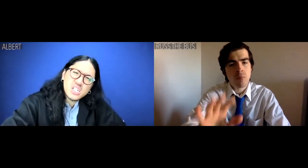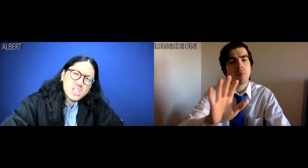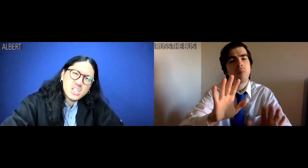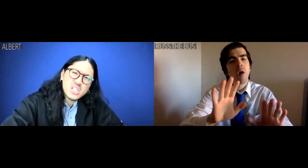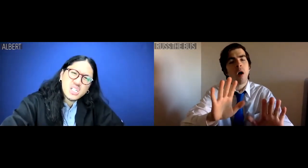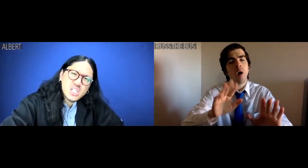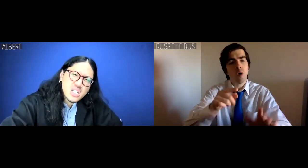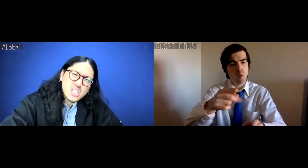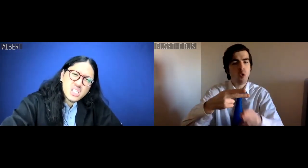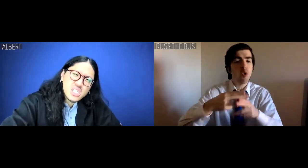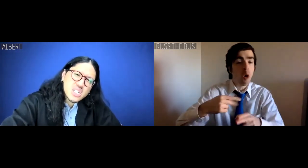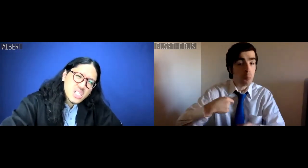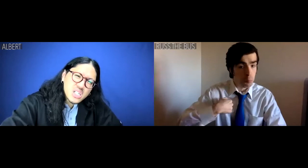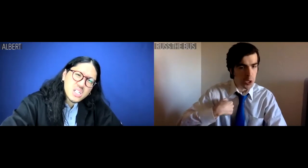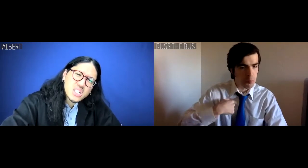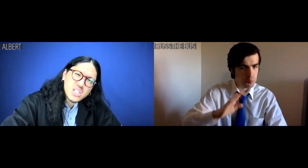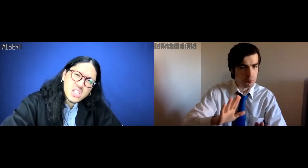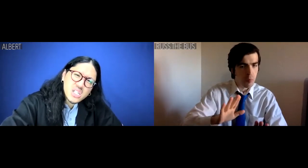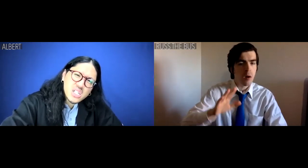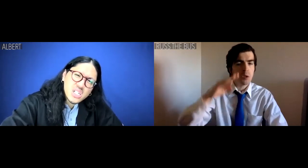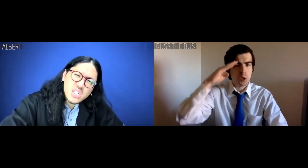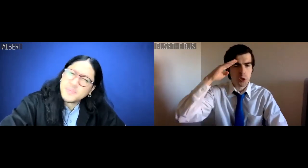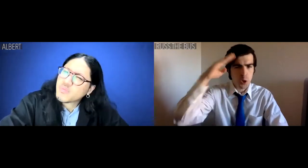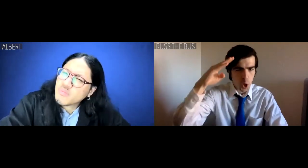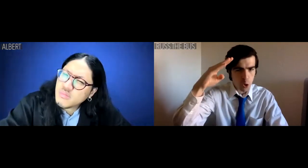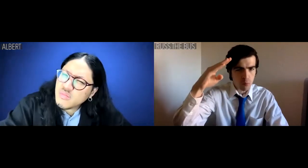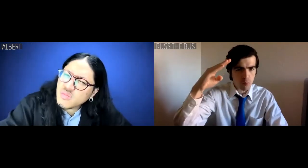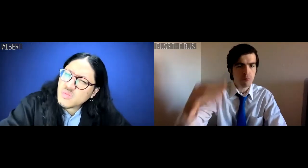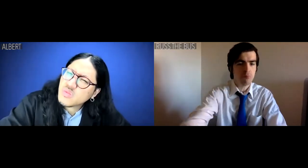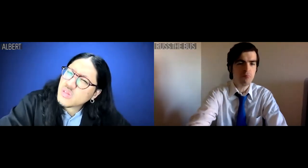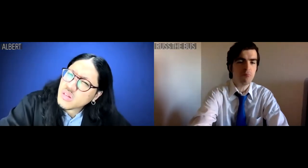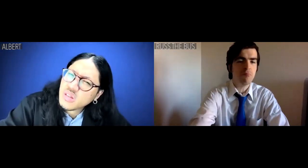Russ the Bus: I think you should call me sir.